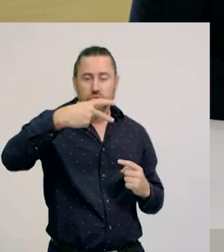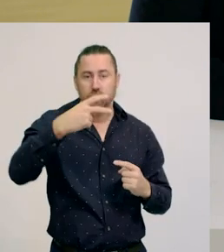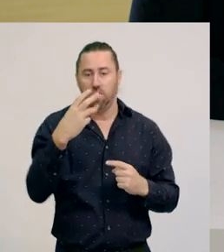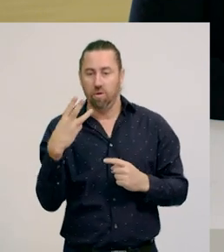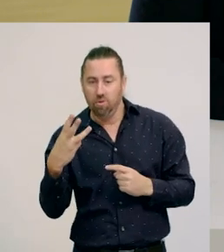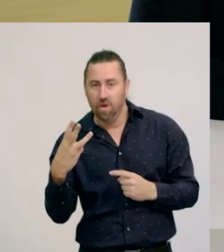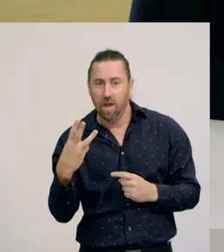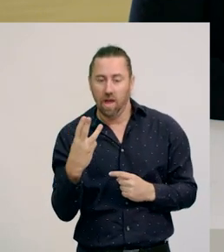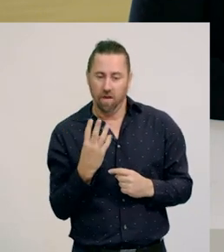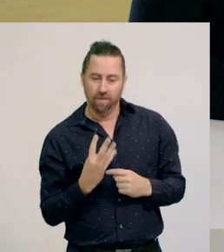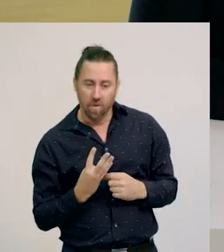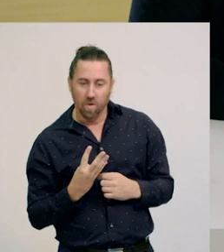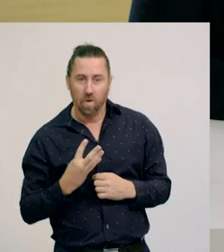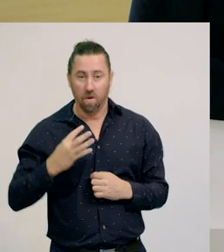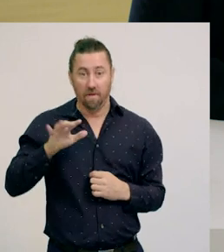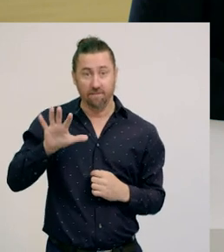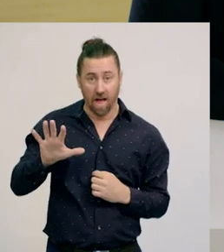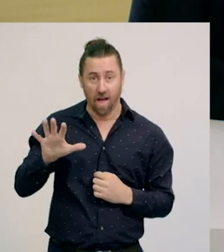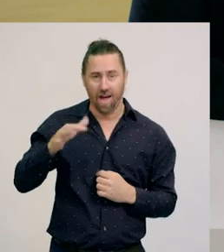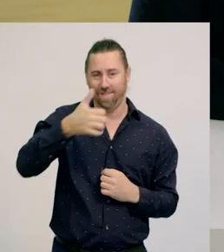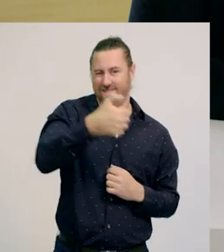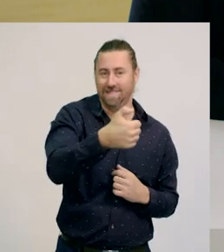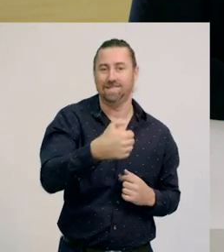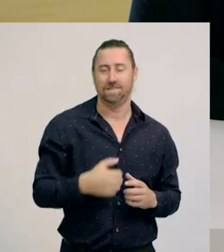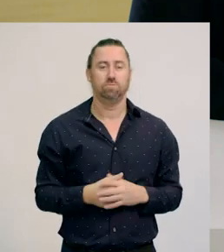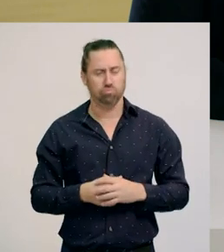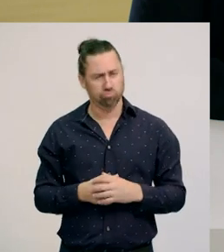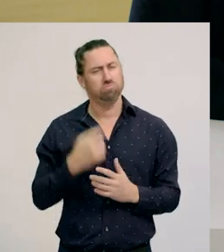Kristen, let’s have a go of using this dice together.